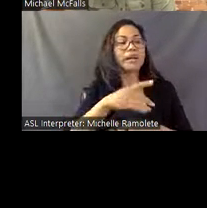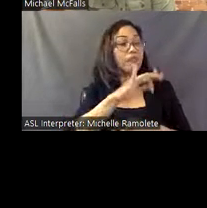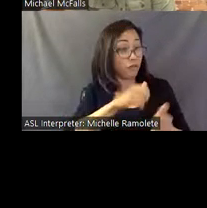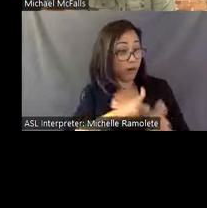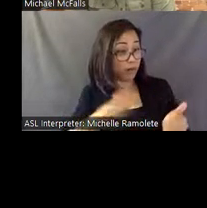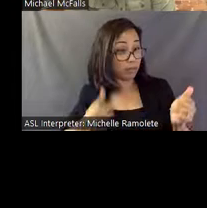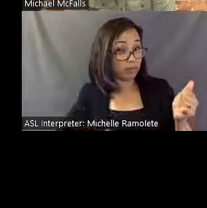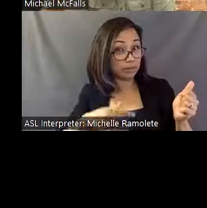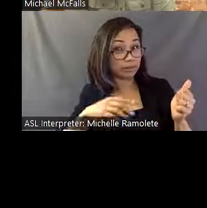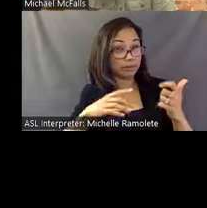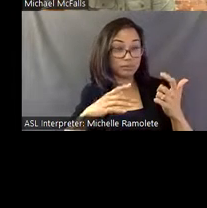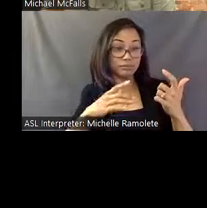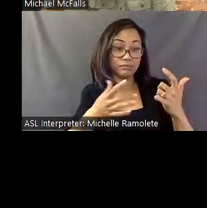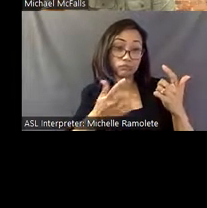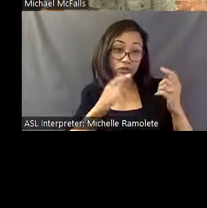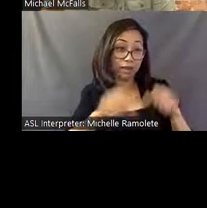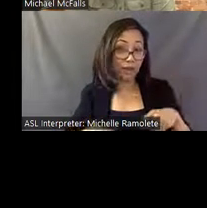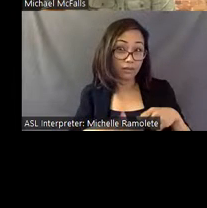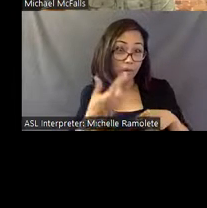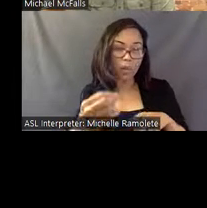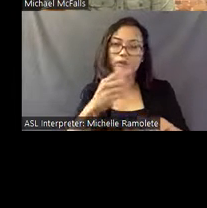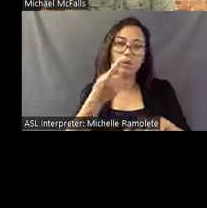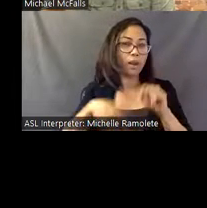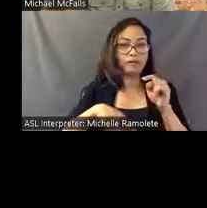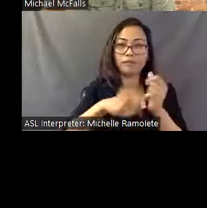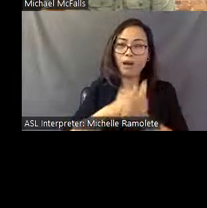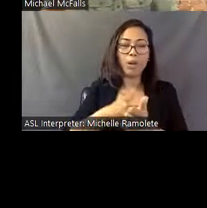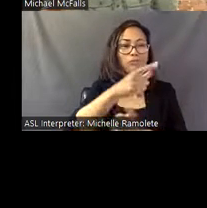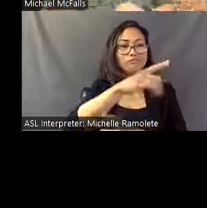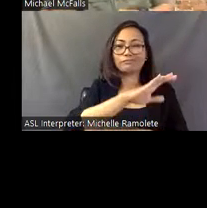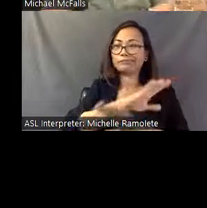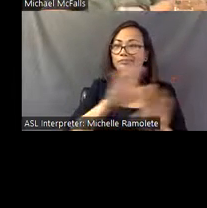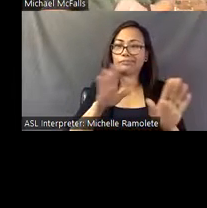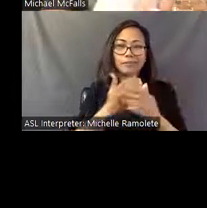if you can't follow my spirit, then this is the end of the road for you."